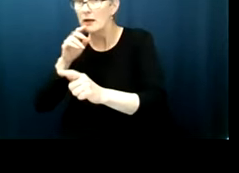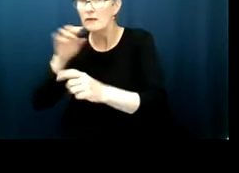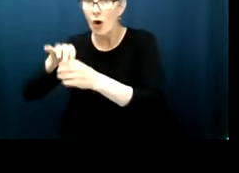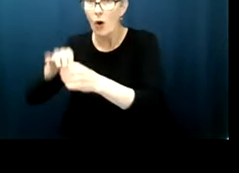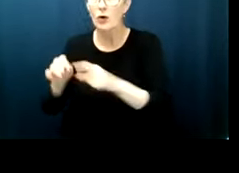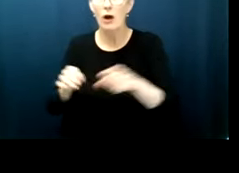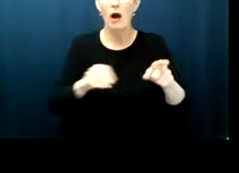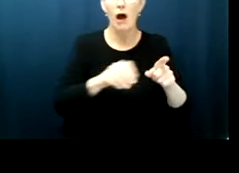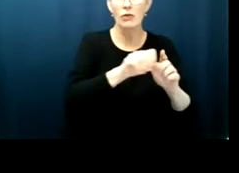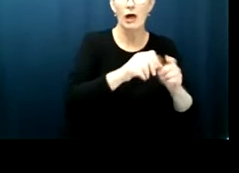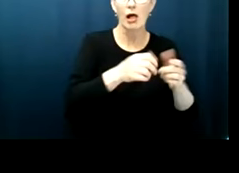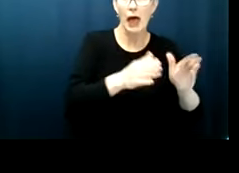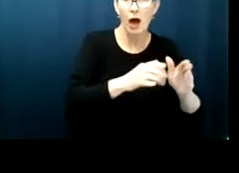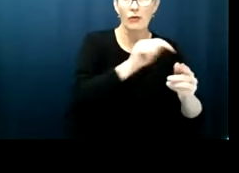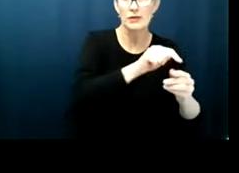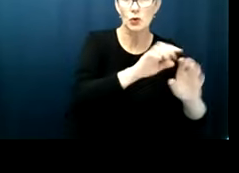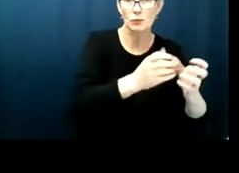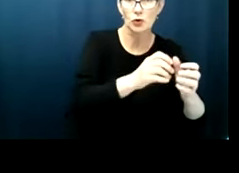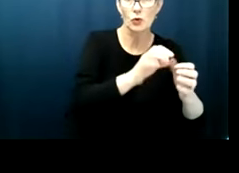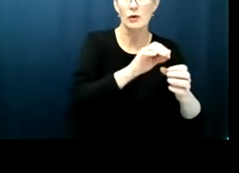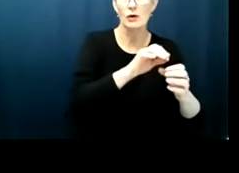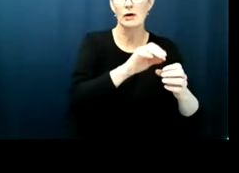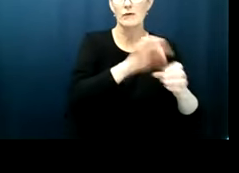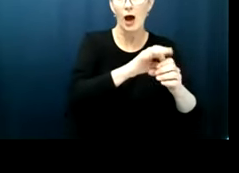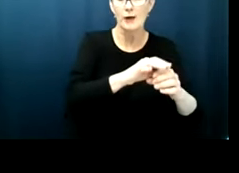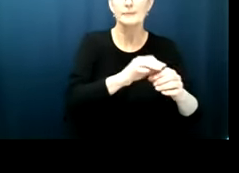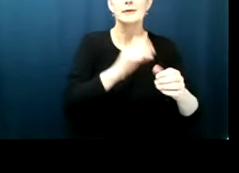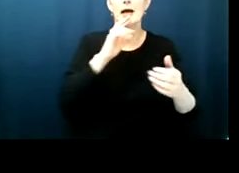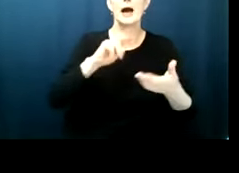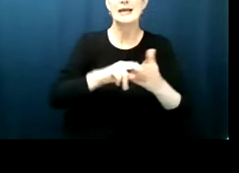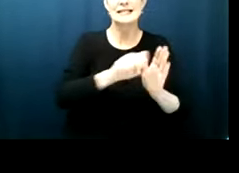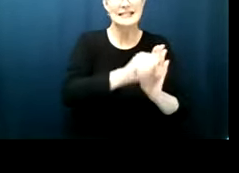did make more uniformly consistent exclusionary laws as time went on in the early 19th century